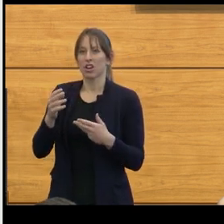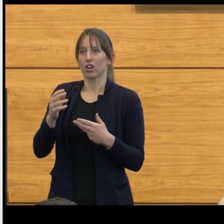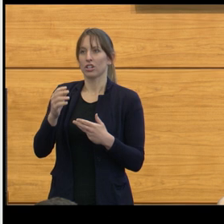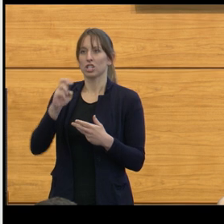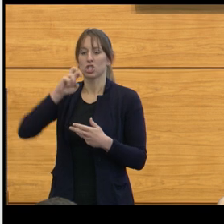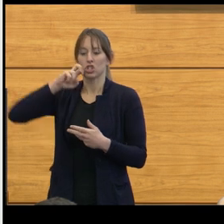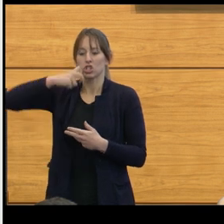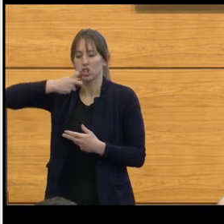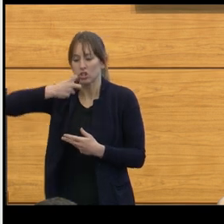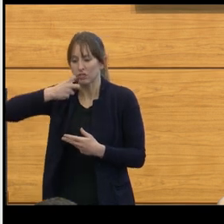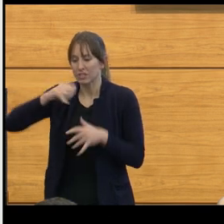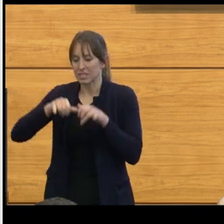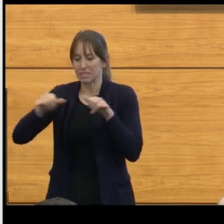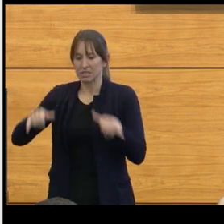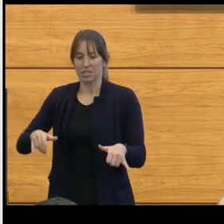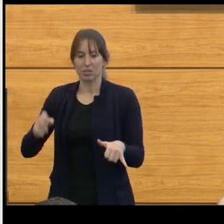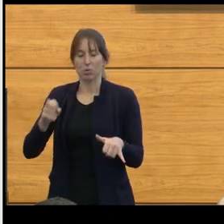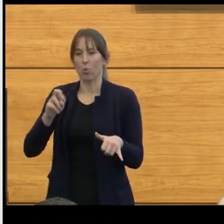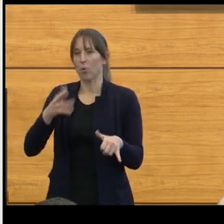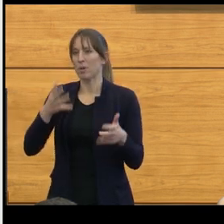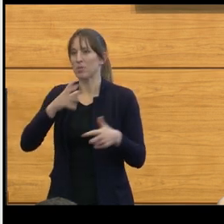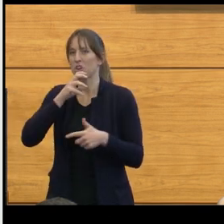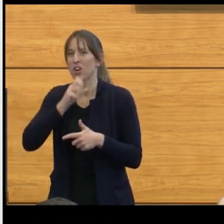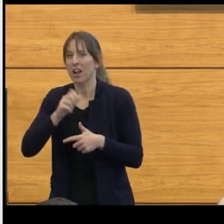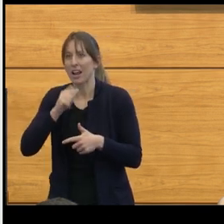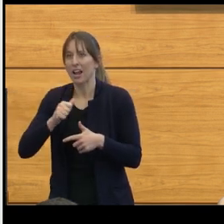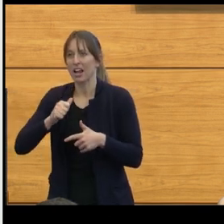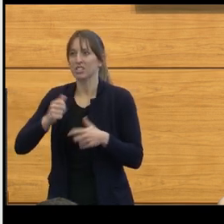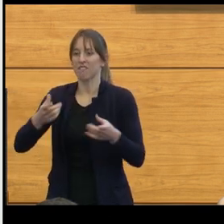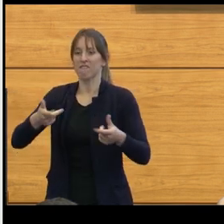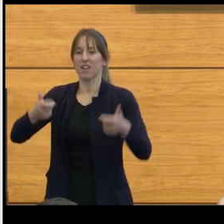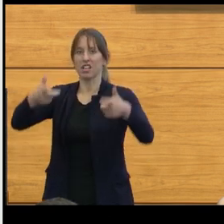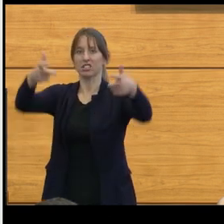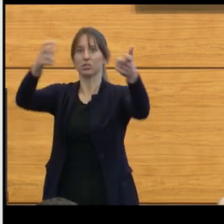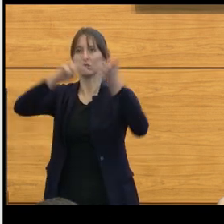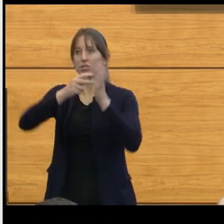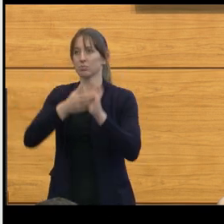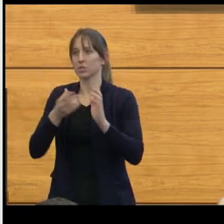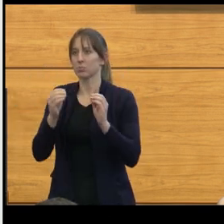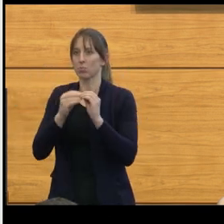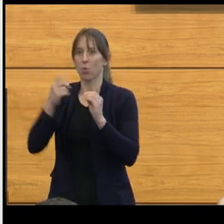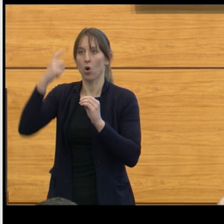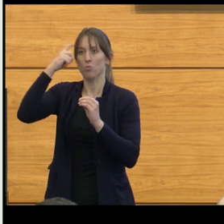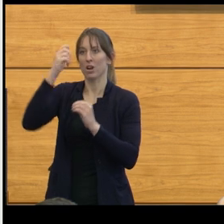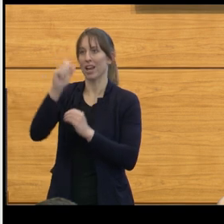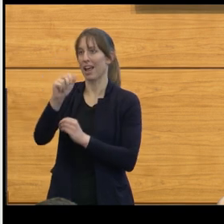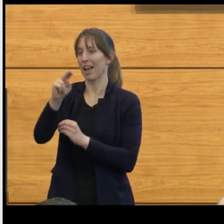can age more rapidly, so that they develop more in the way of aneurysms and atherosclerotic disease.